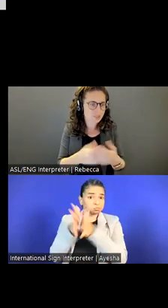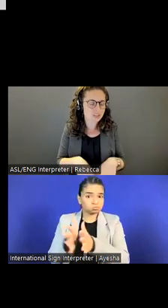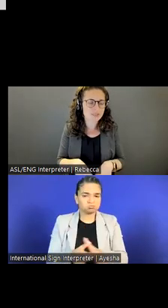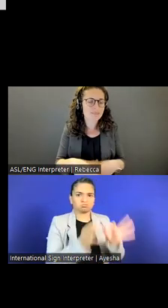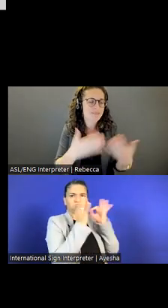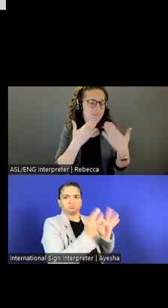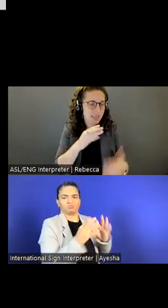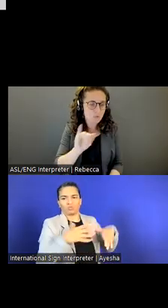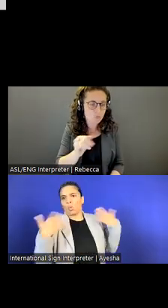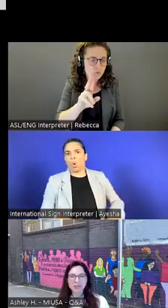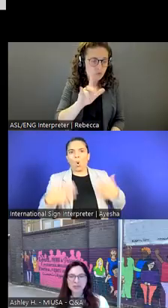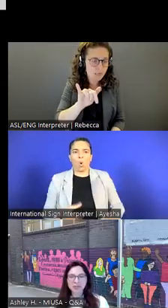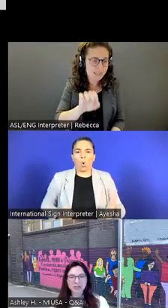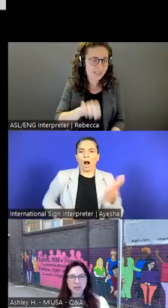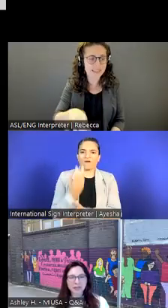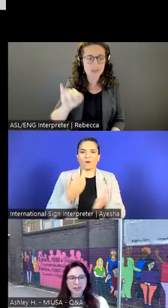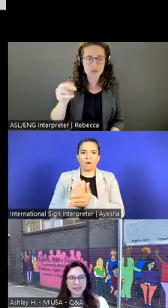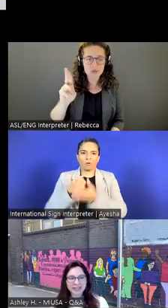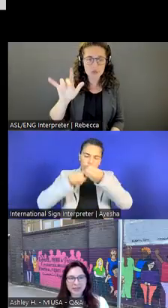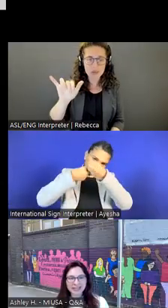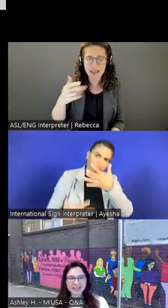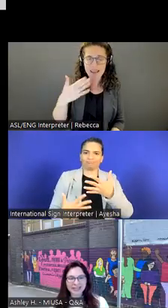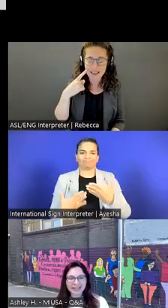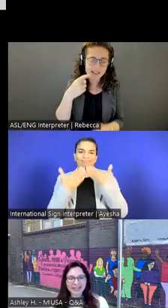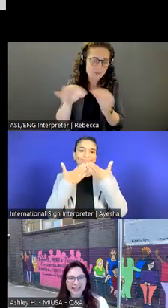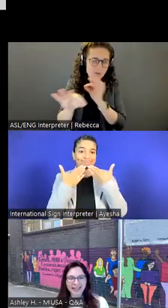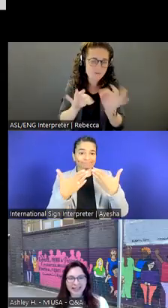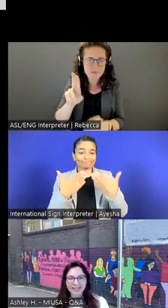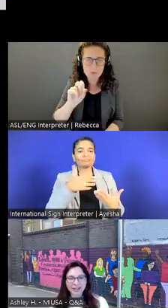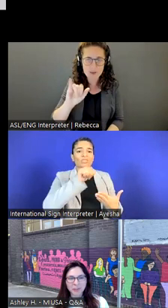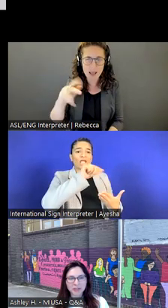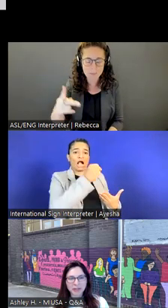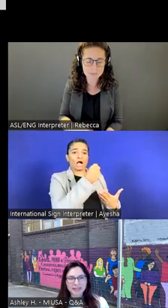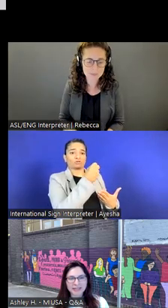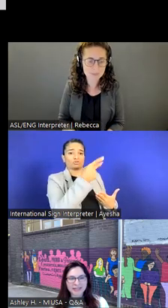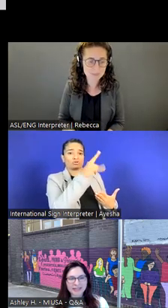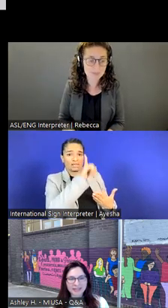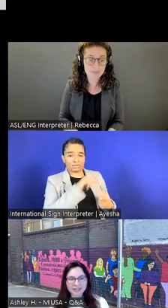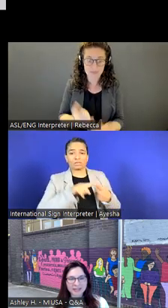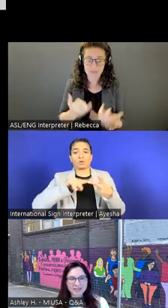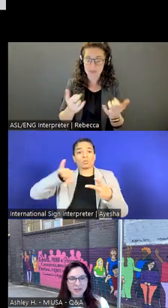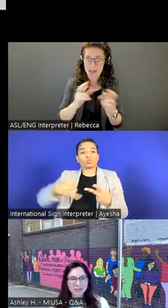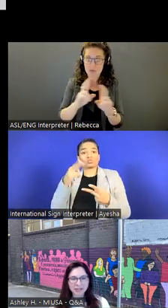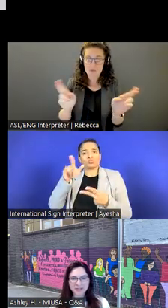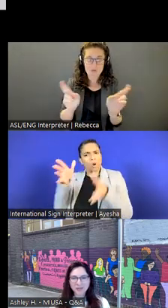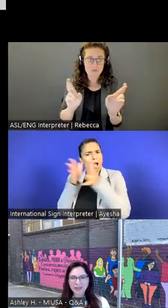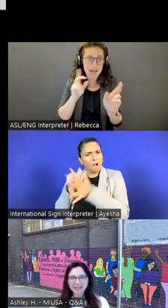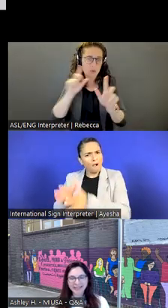Thank you, Julie, for sharing more about USIP. We can go ahead and take down the screen share, at this point.